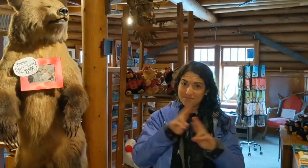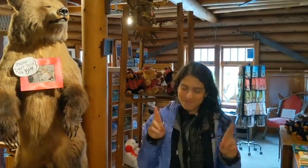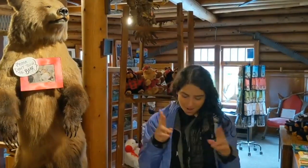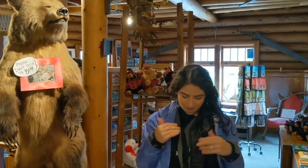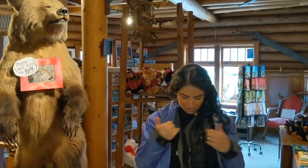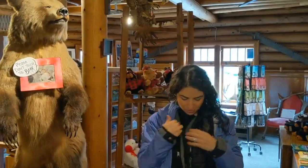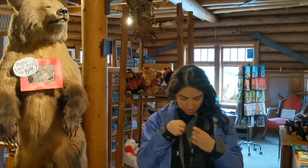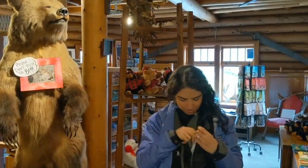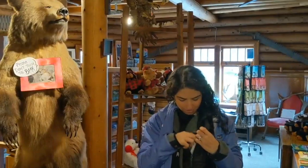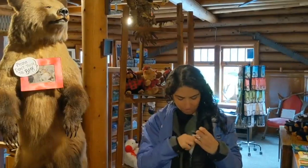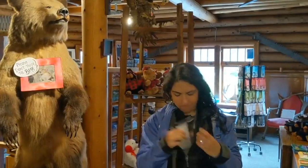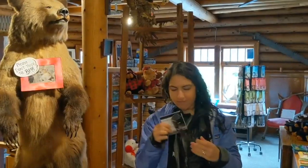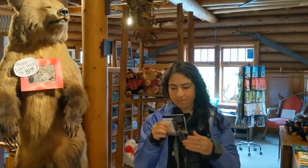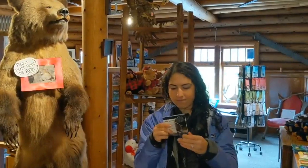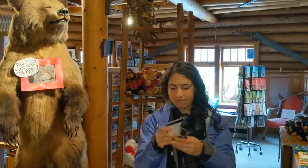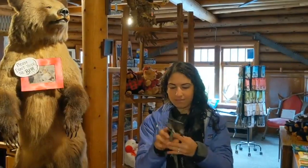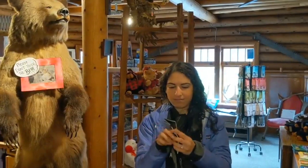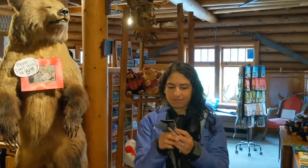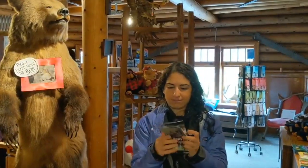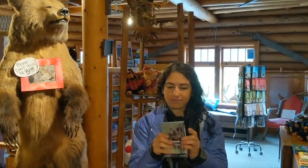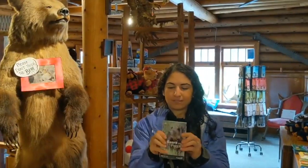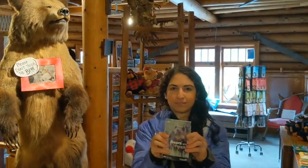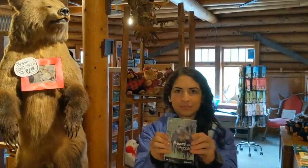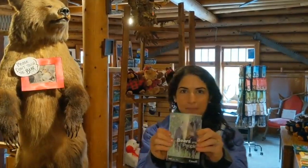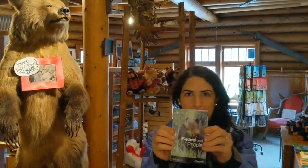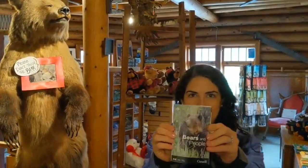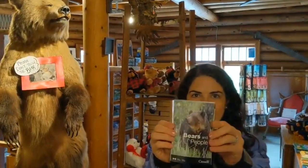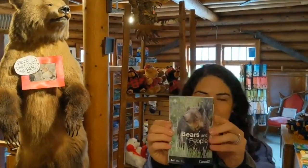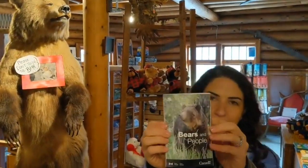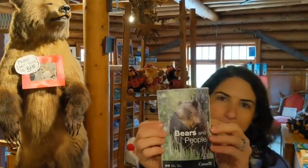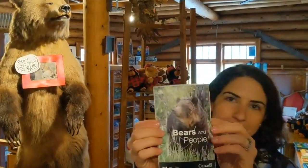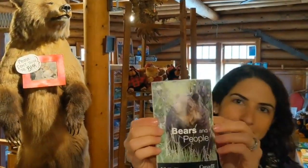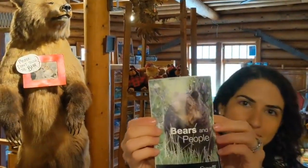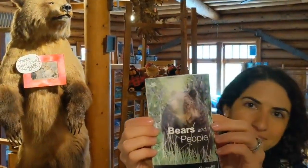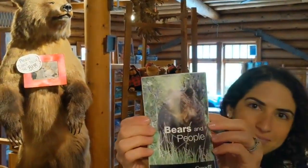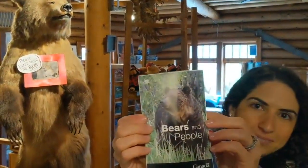I need to be ready, so i have... i have this.